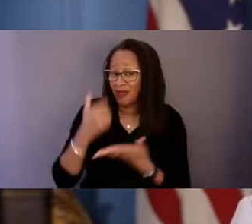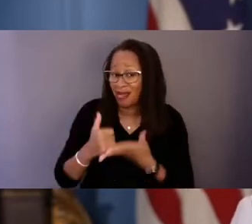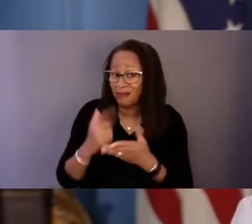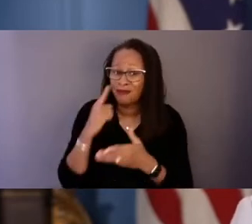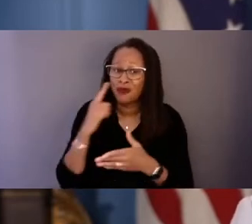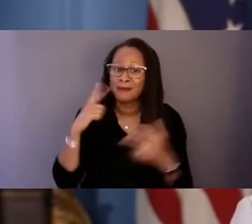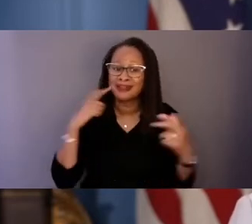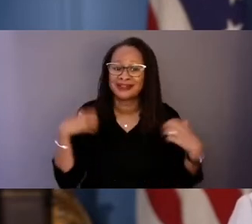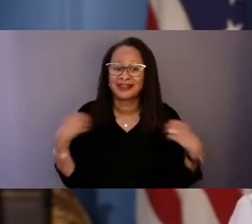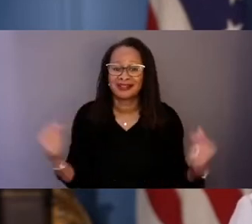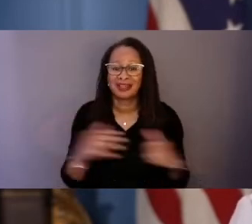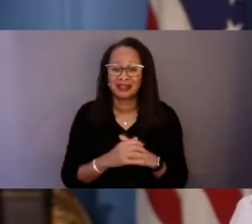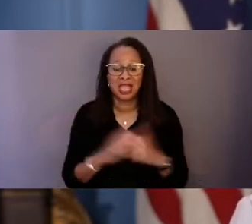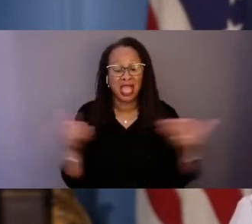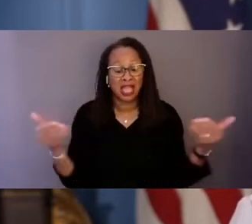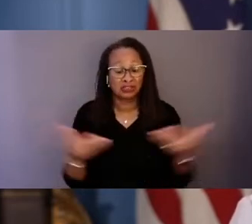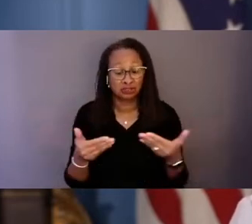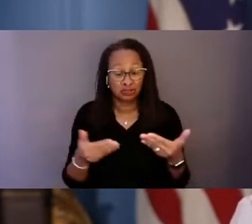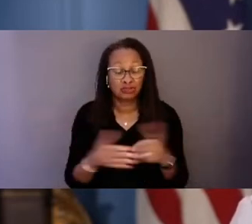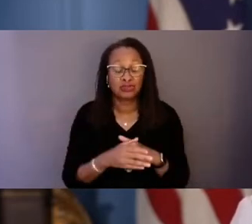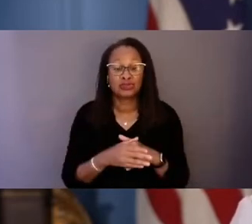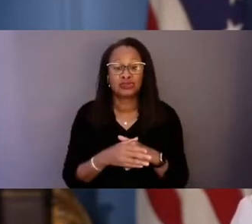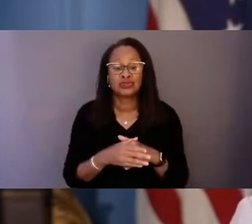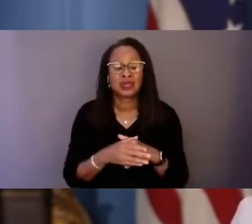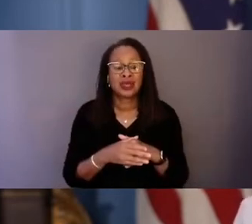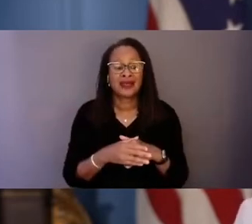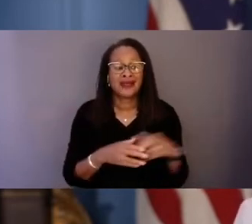to build a continuum of care of crisis services